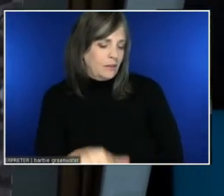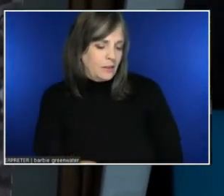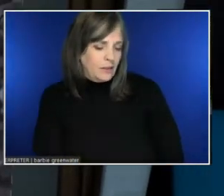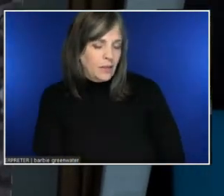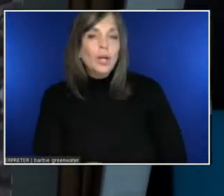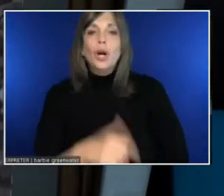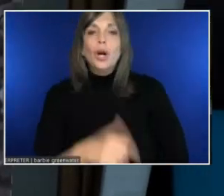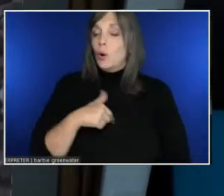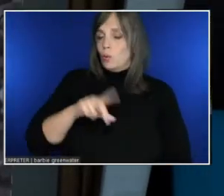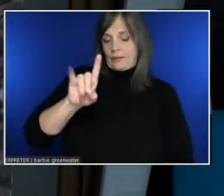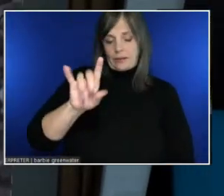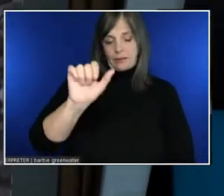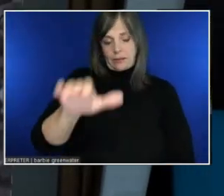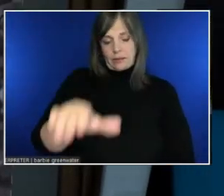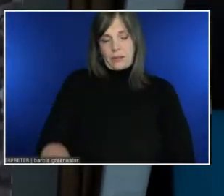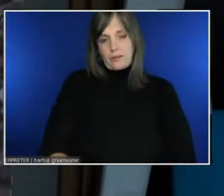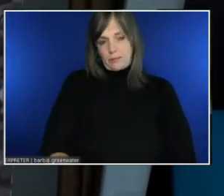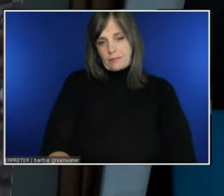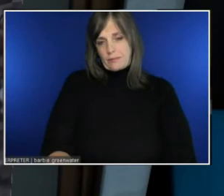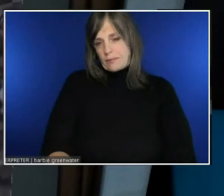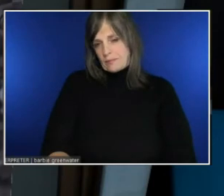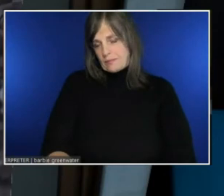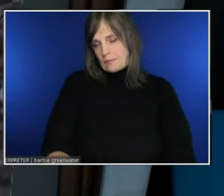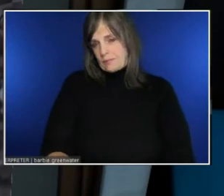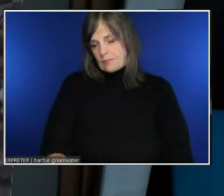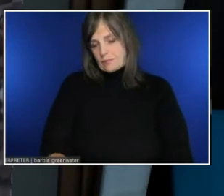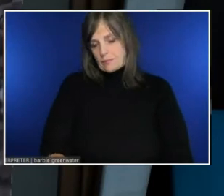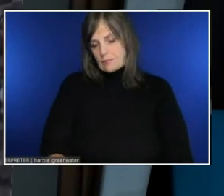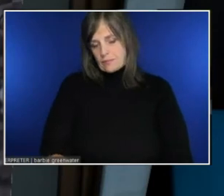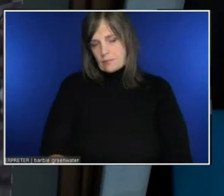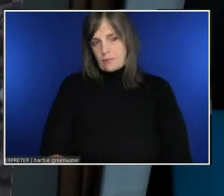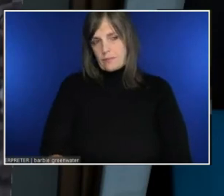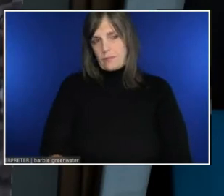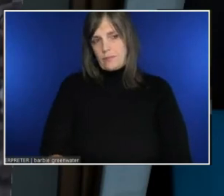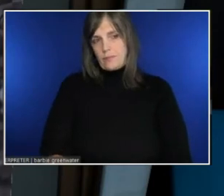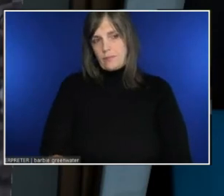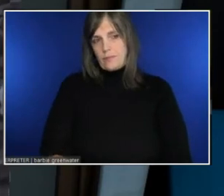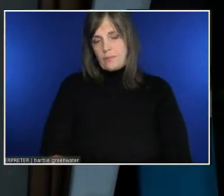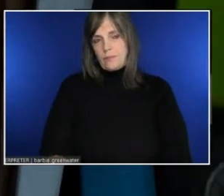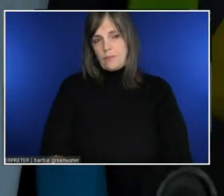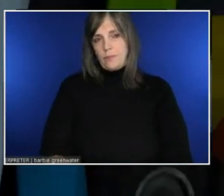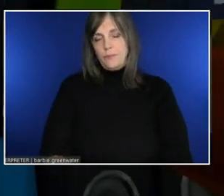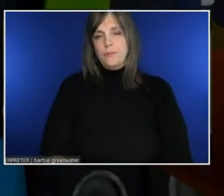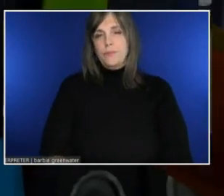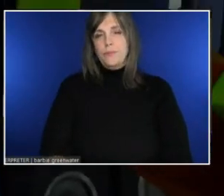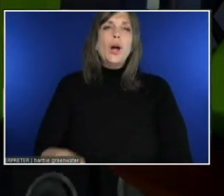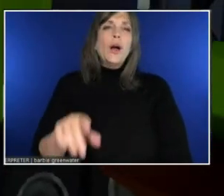Really quick, I want to talk... Could you talk about the two-way translation?